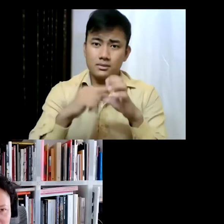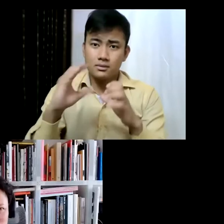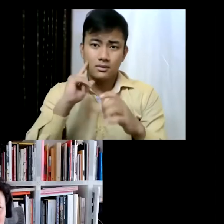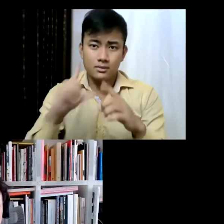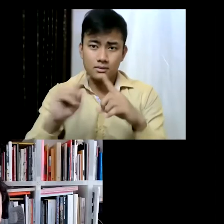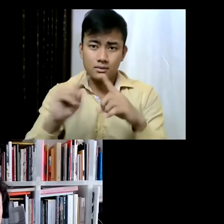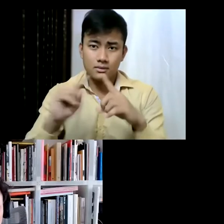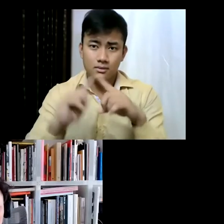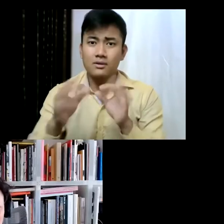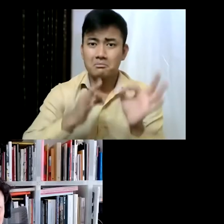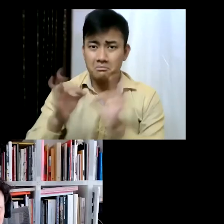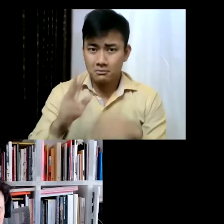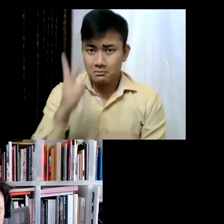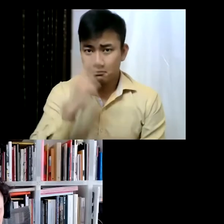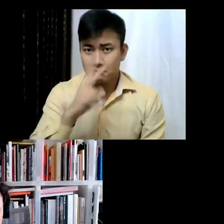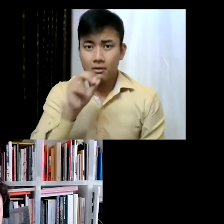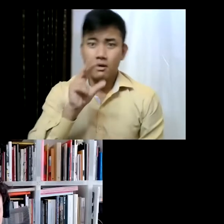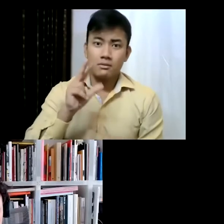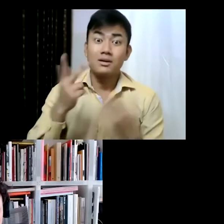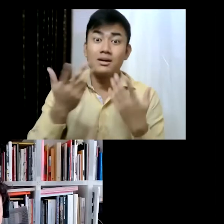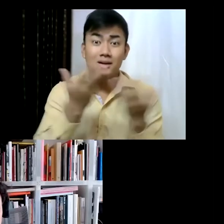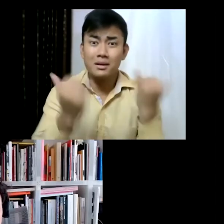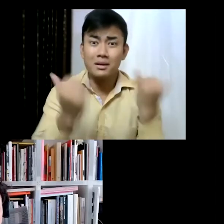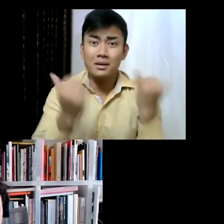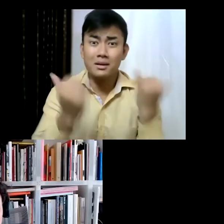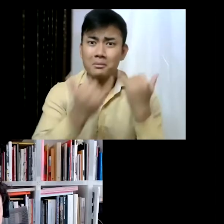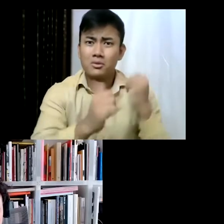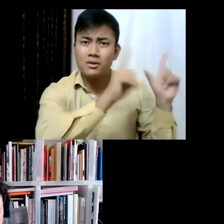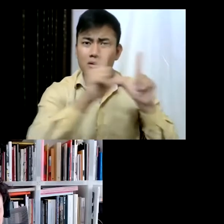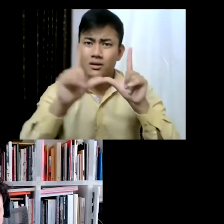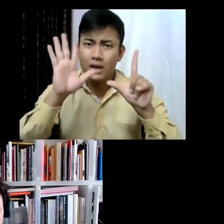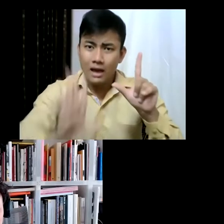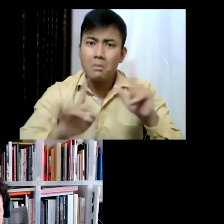a museum without a ceiling. In addition to her commitments at the High Line,